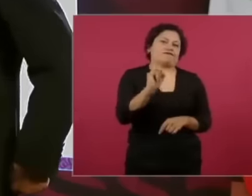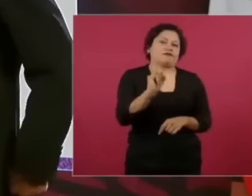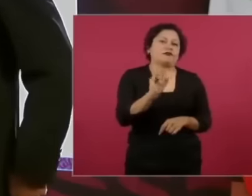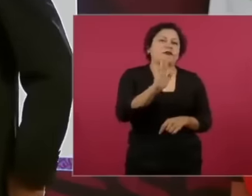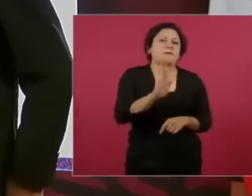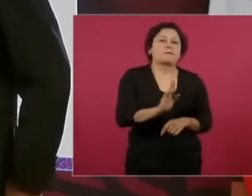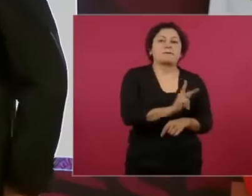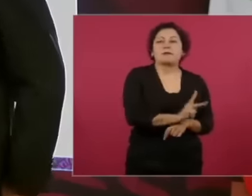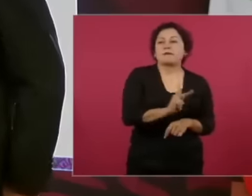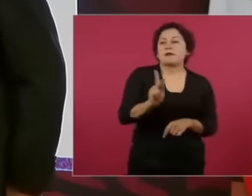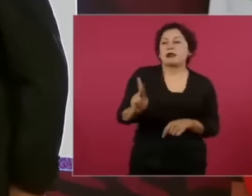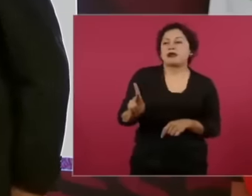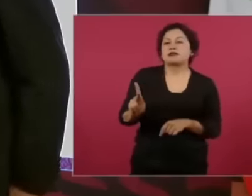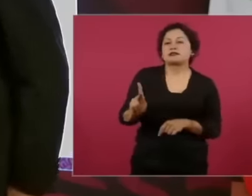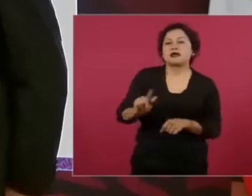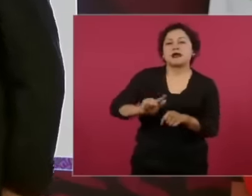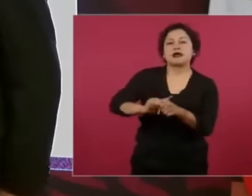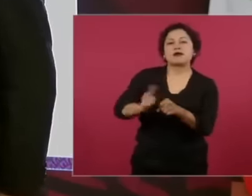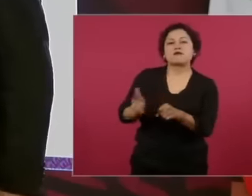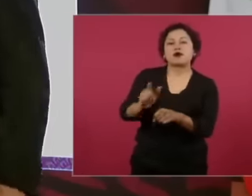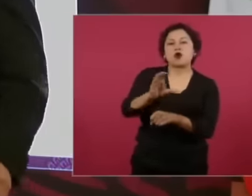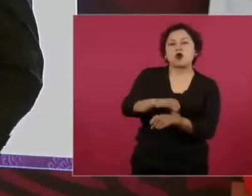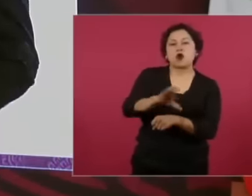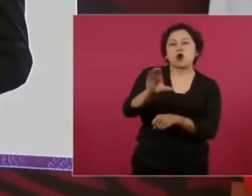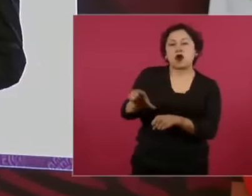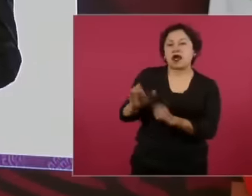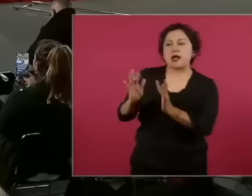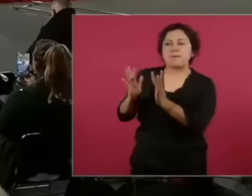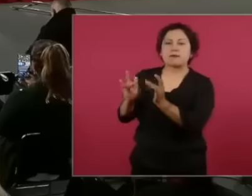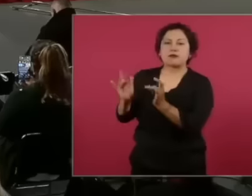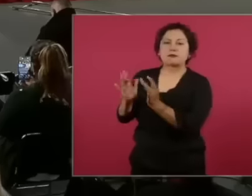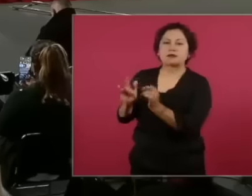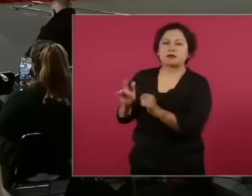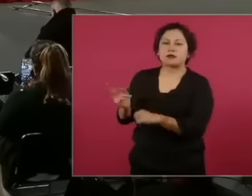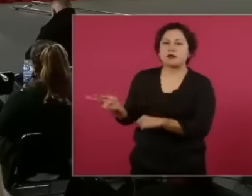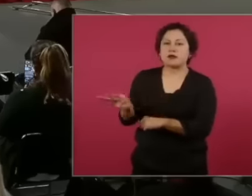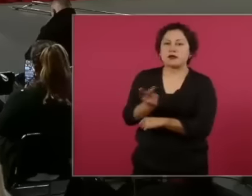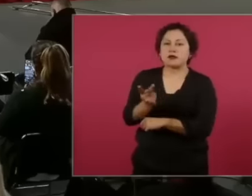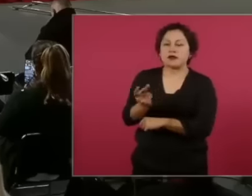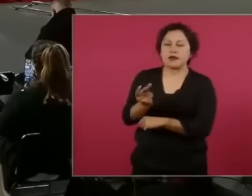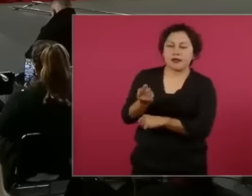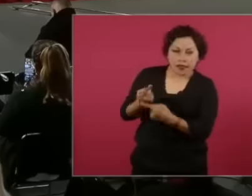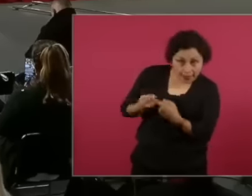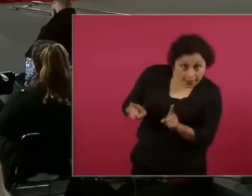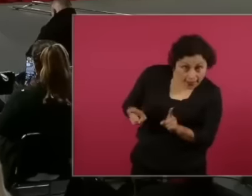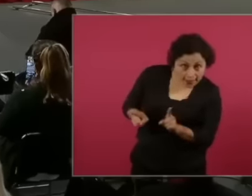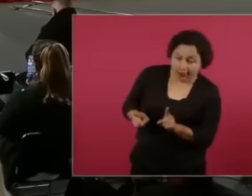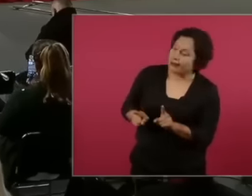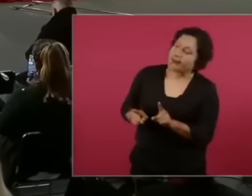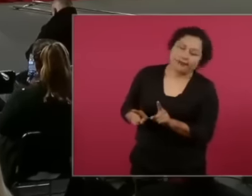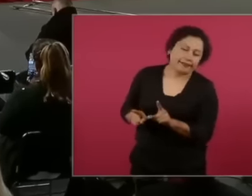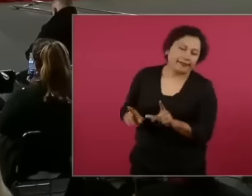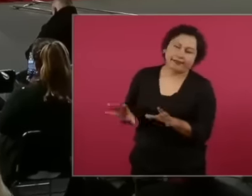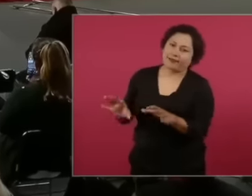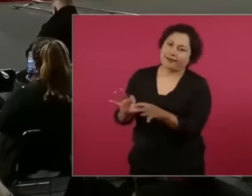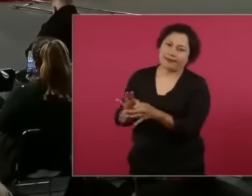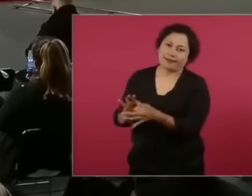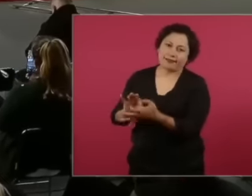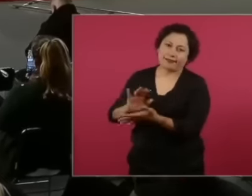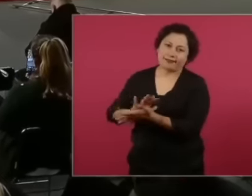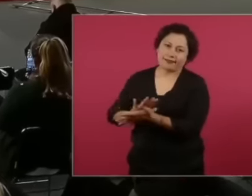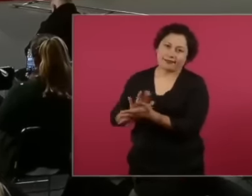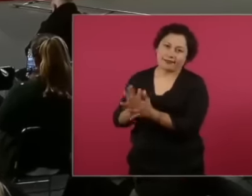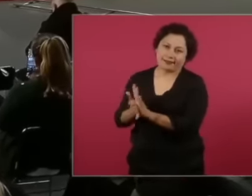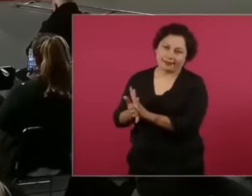Pepsicola, they were the same.